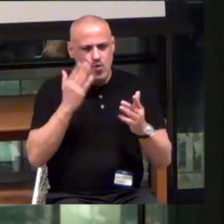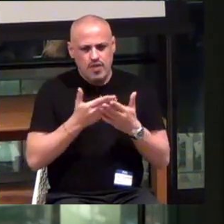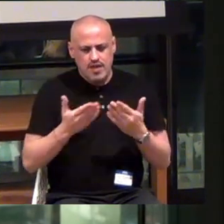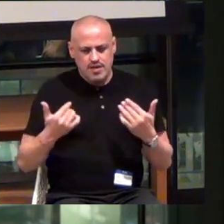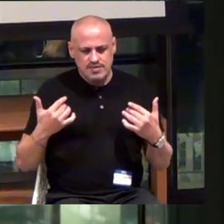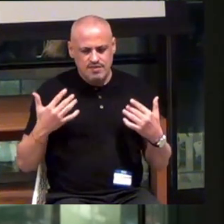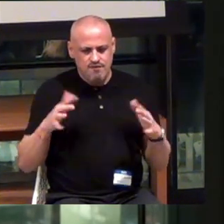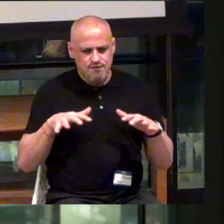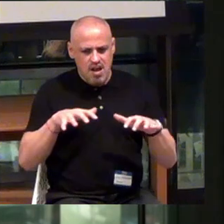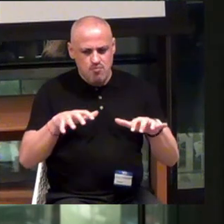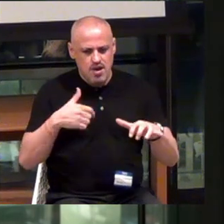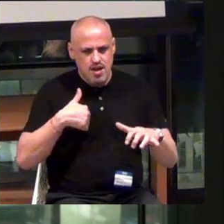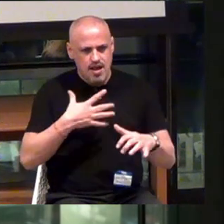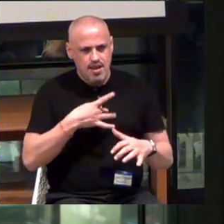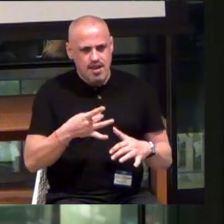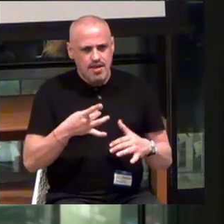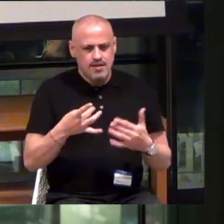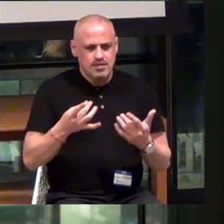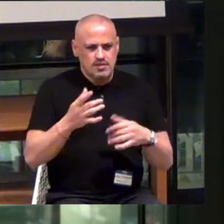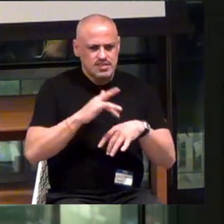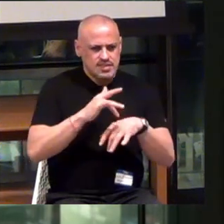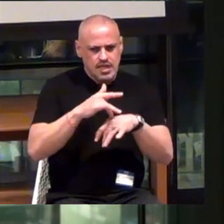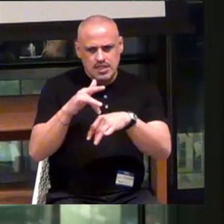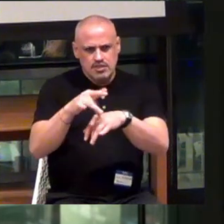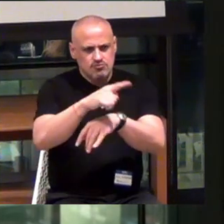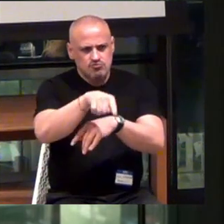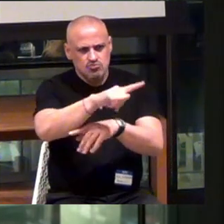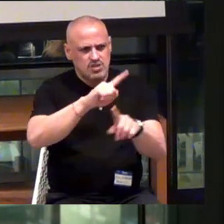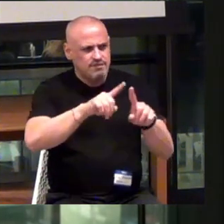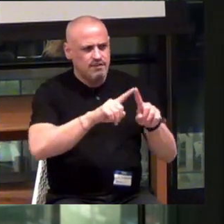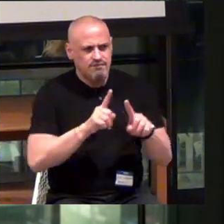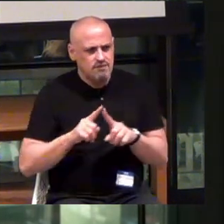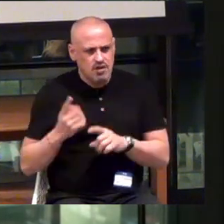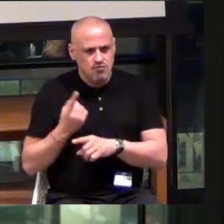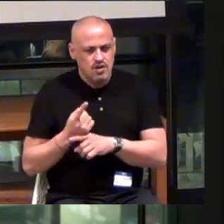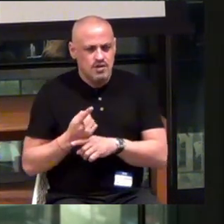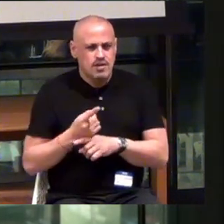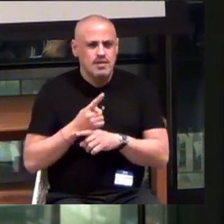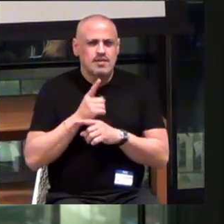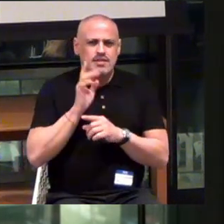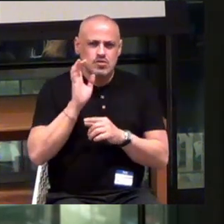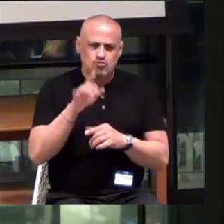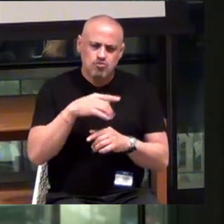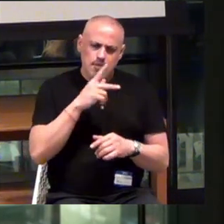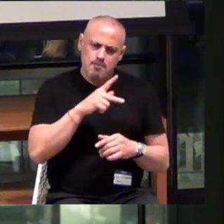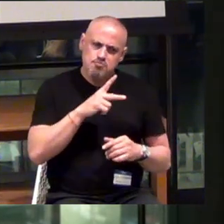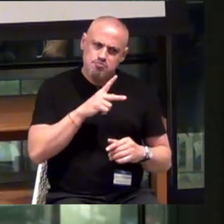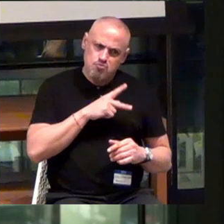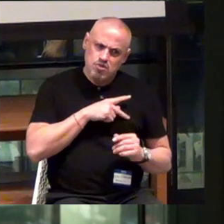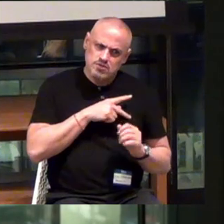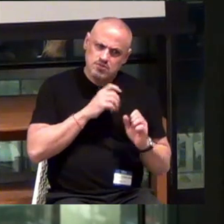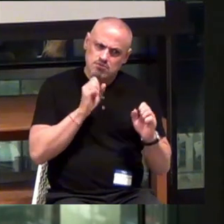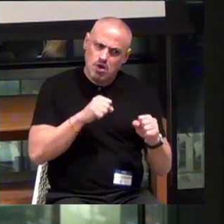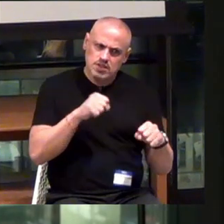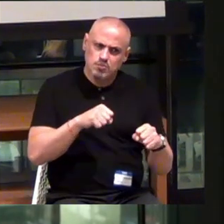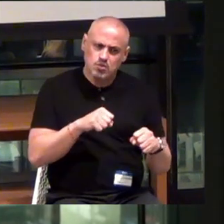Or things that touch tactilely I like -- you like or you like or you like. This is gonna be as personal as we get. This world is...